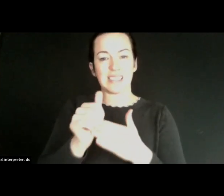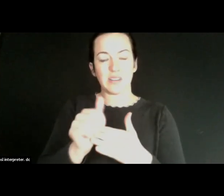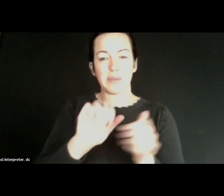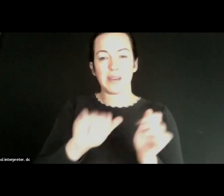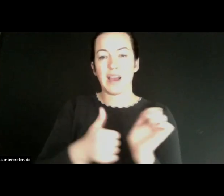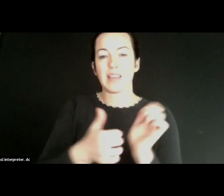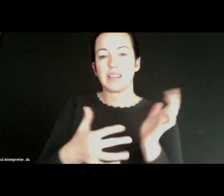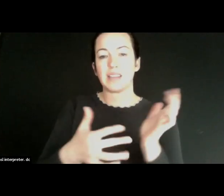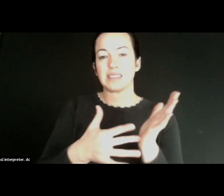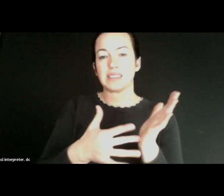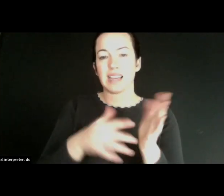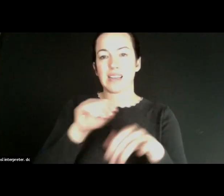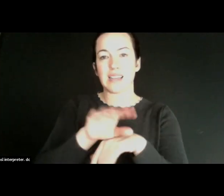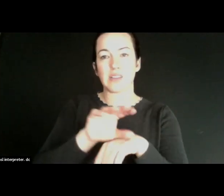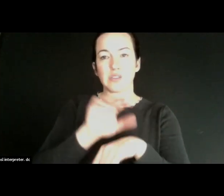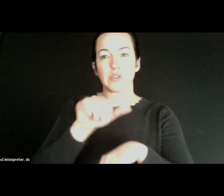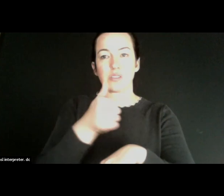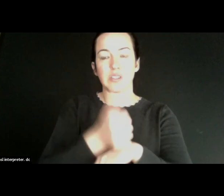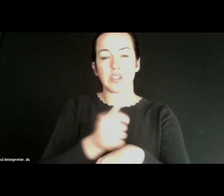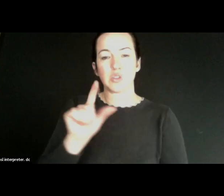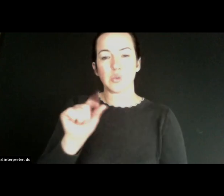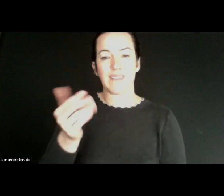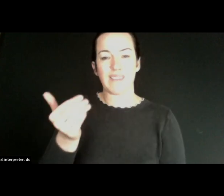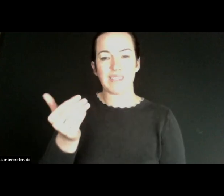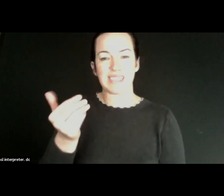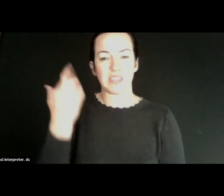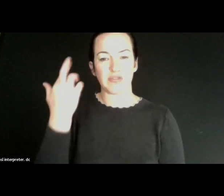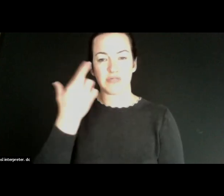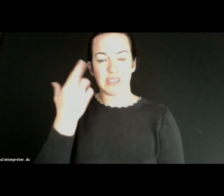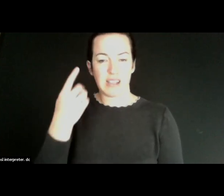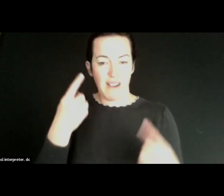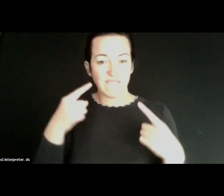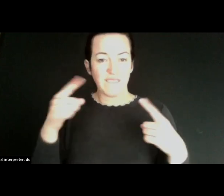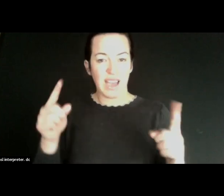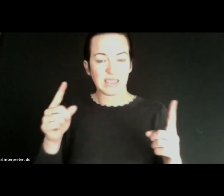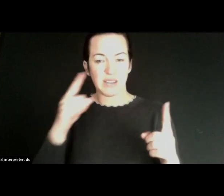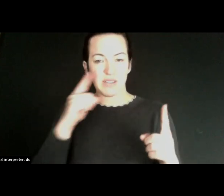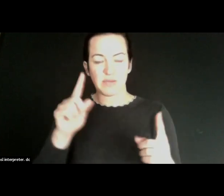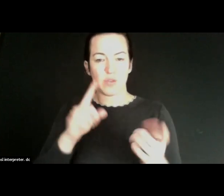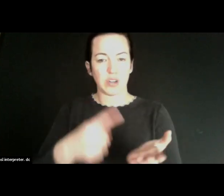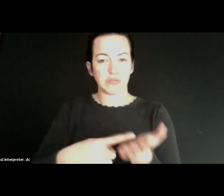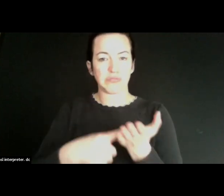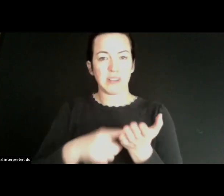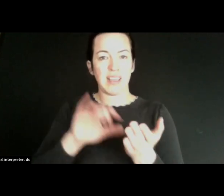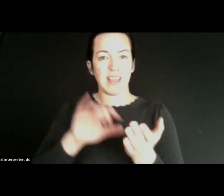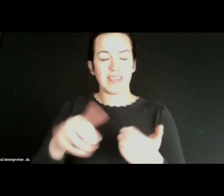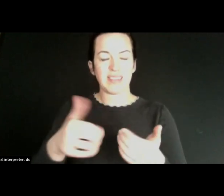formed in 2,015. Was that the most effective way to address the digital provide, and particularly